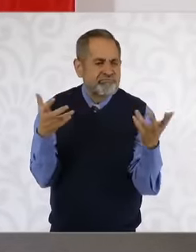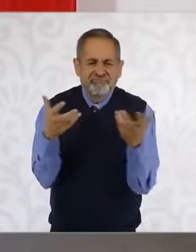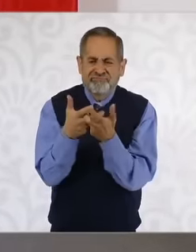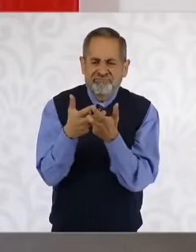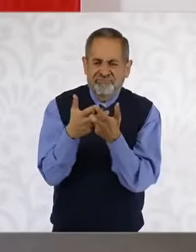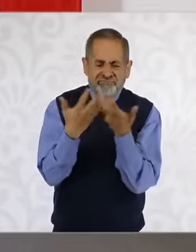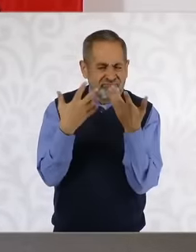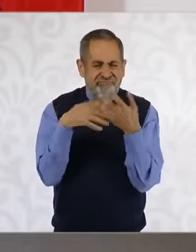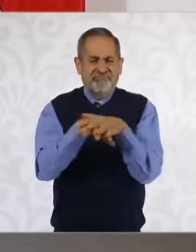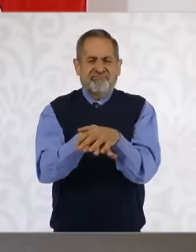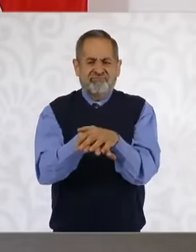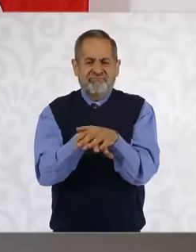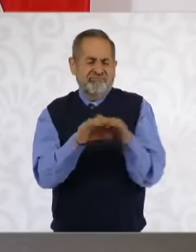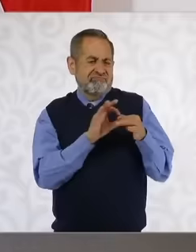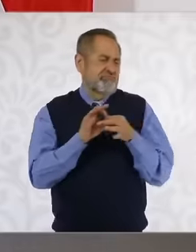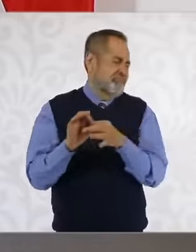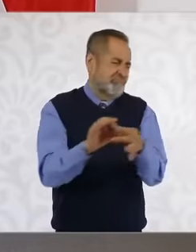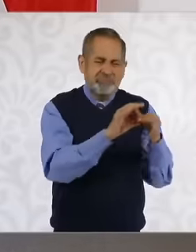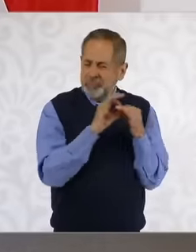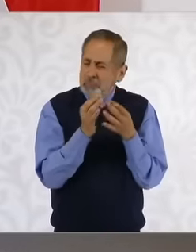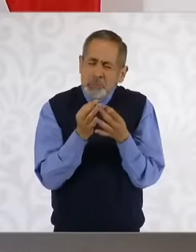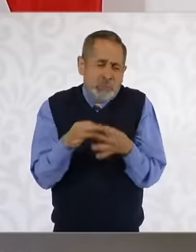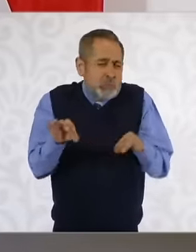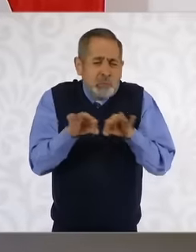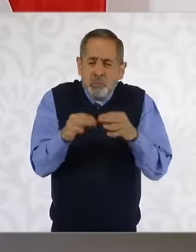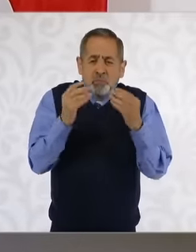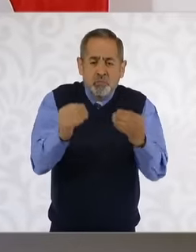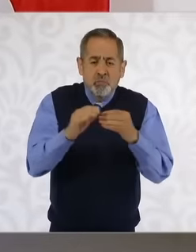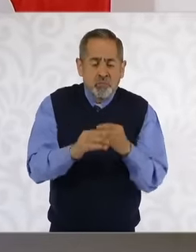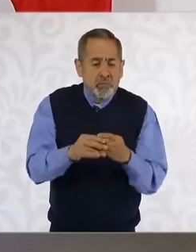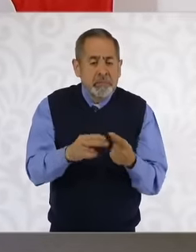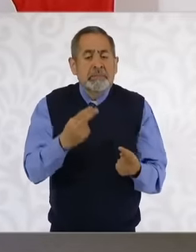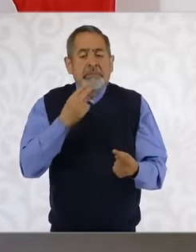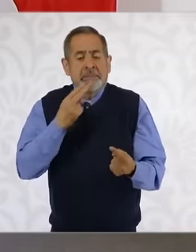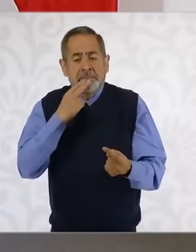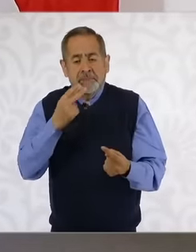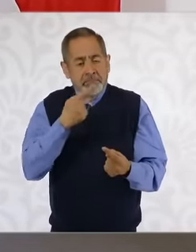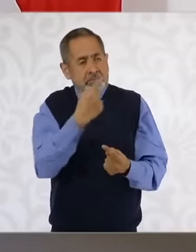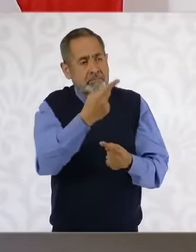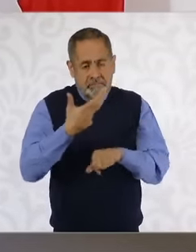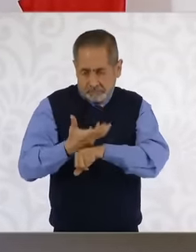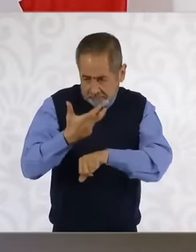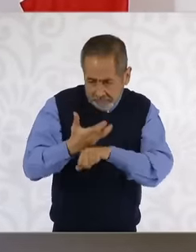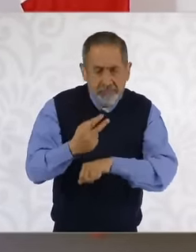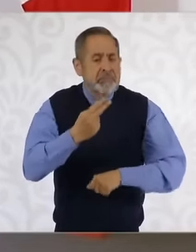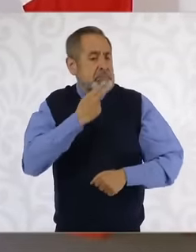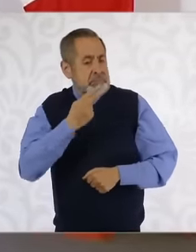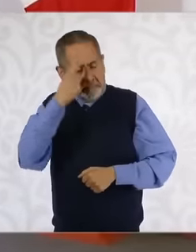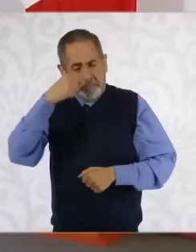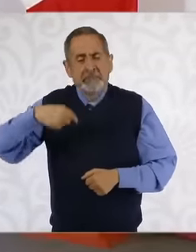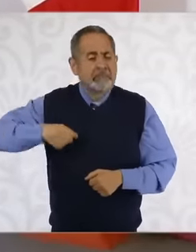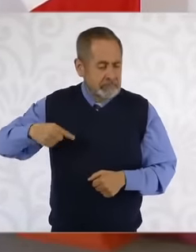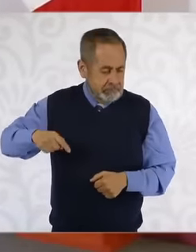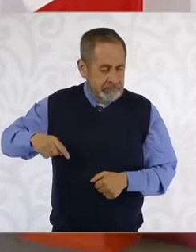that favors both countries favor the United States and favor